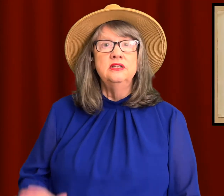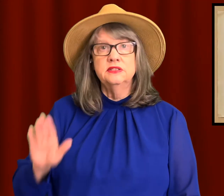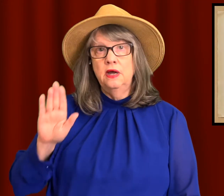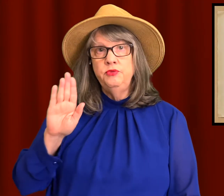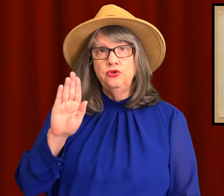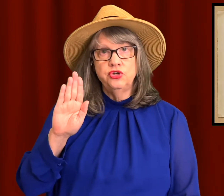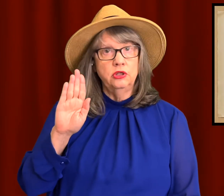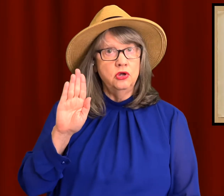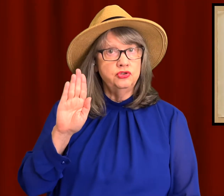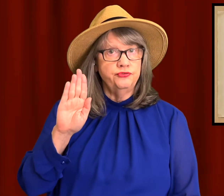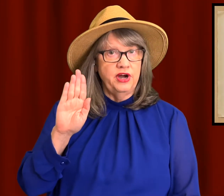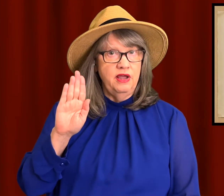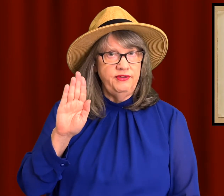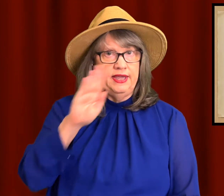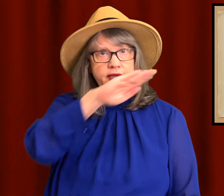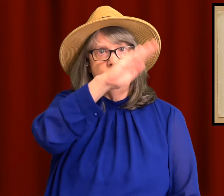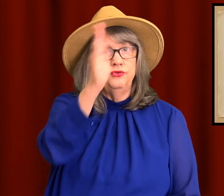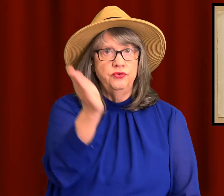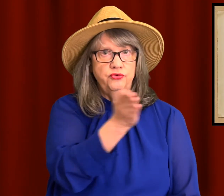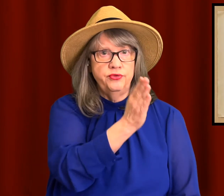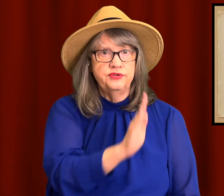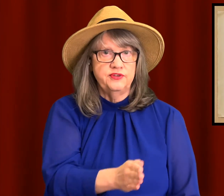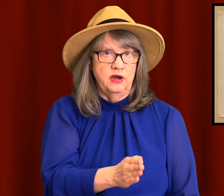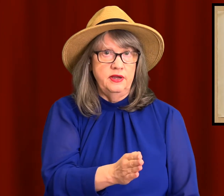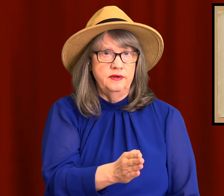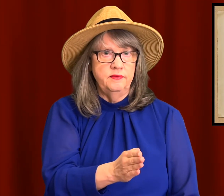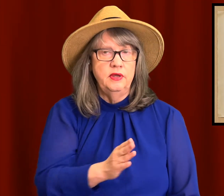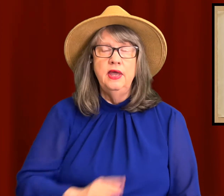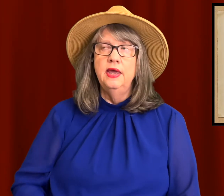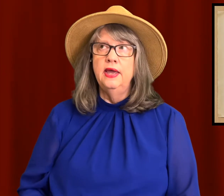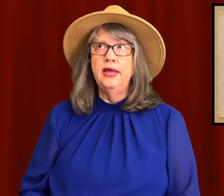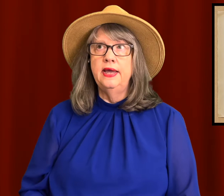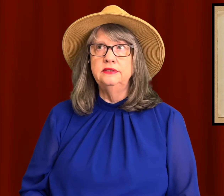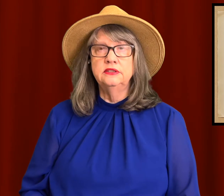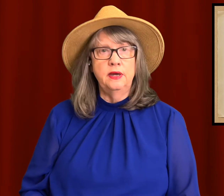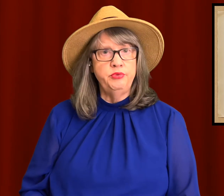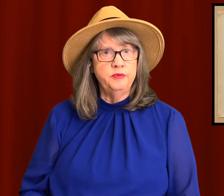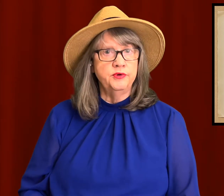Some use a closed five hand for the sign and some people